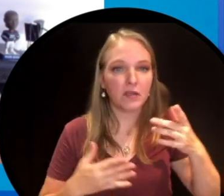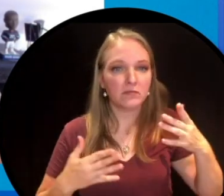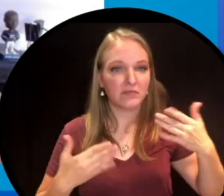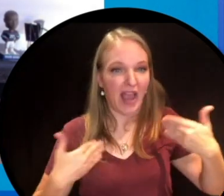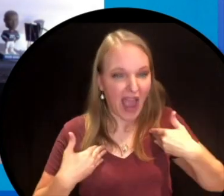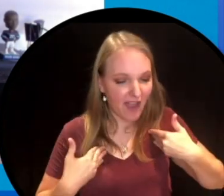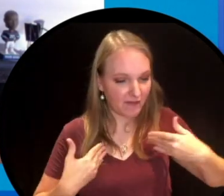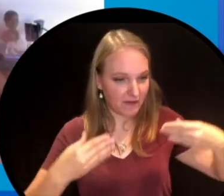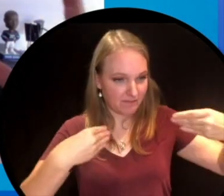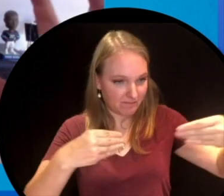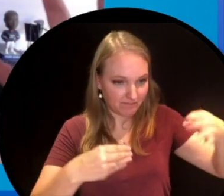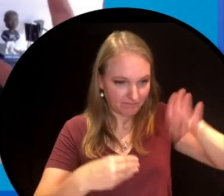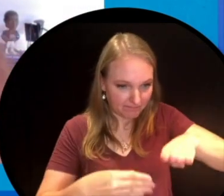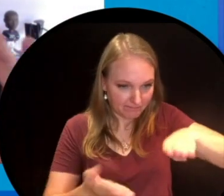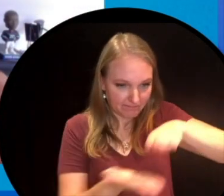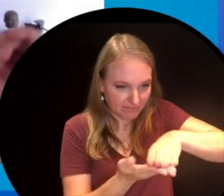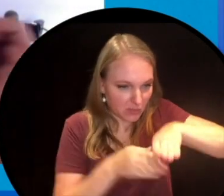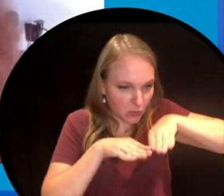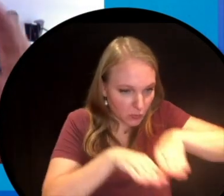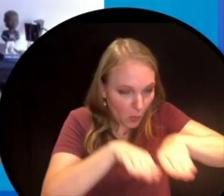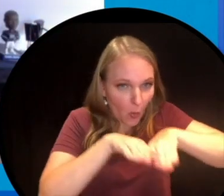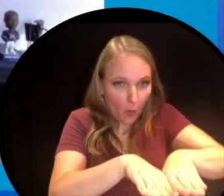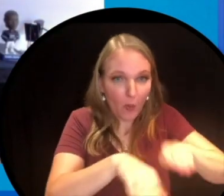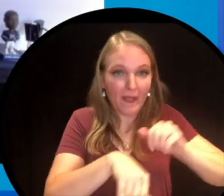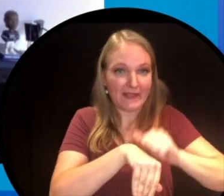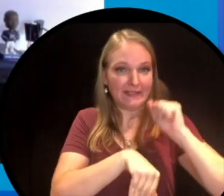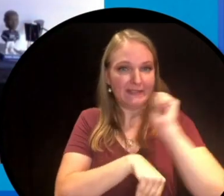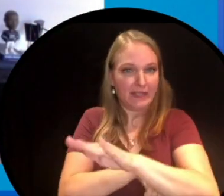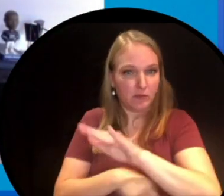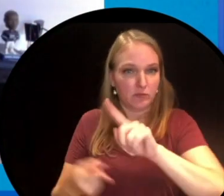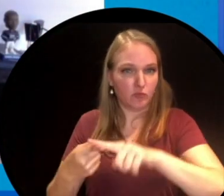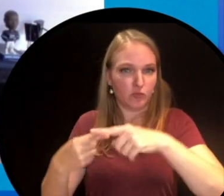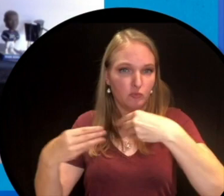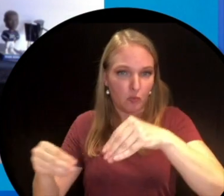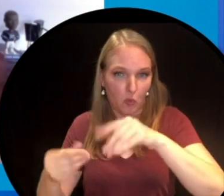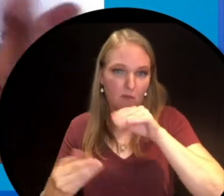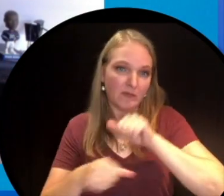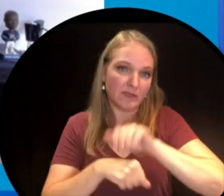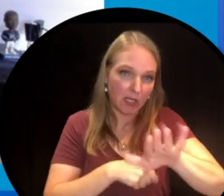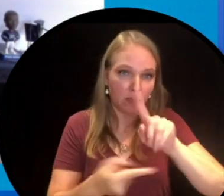together and then like actually assembled it and then sent it to you at or to the store where you